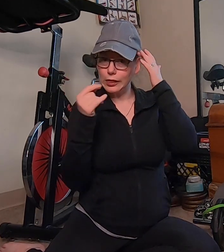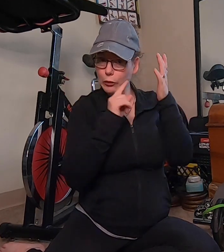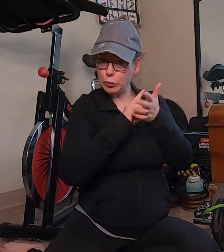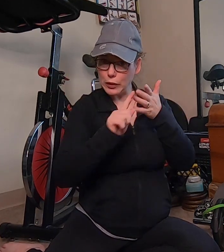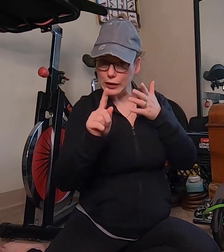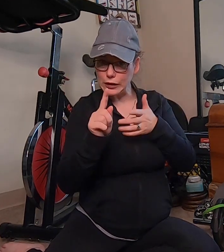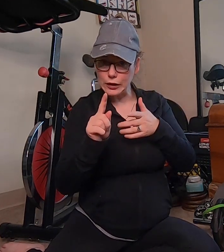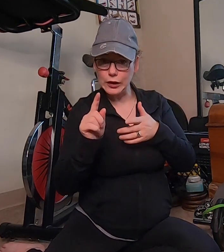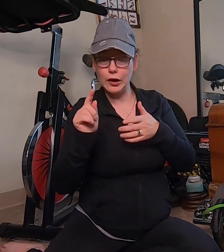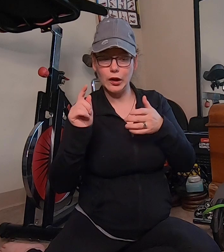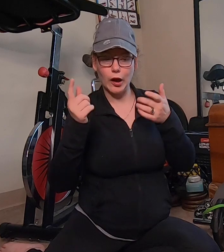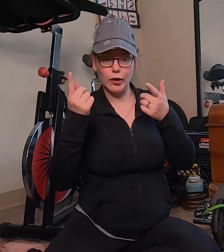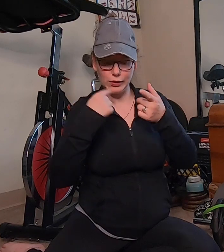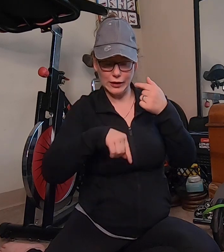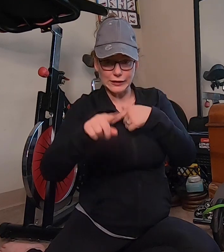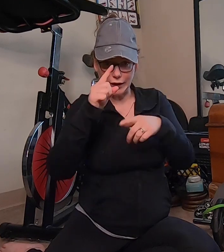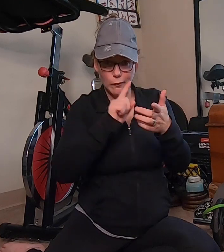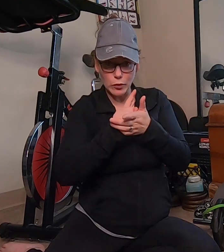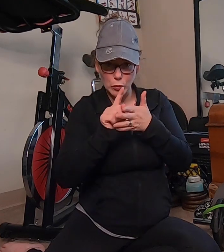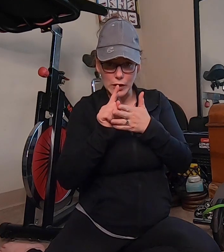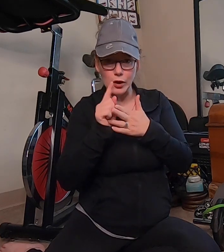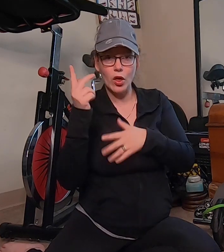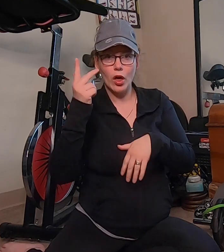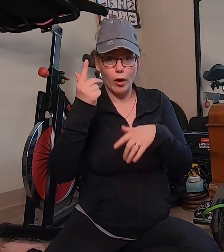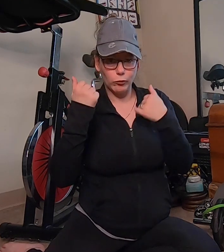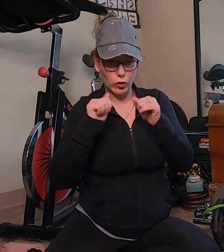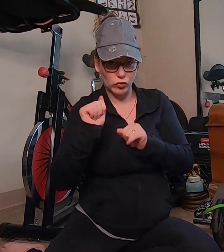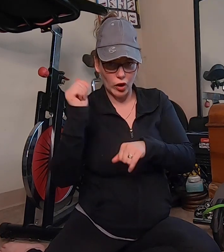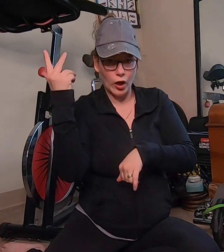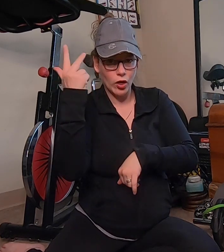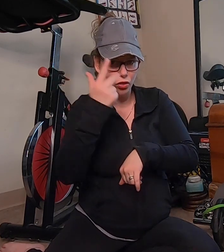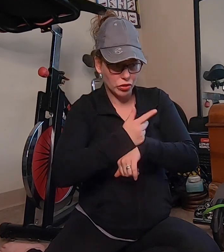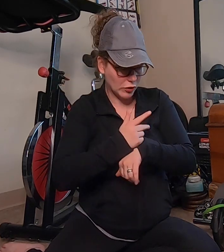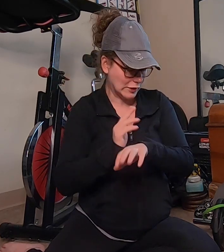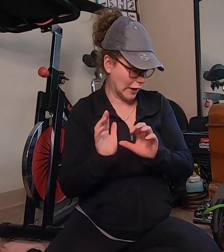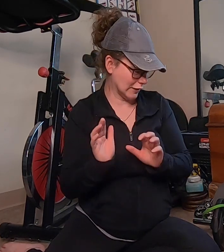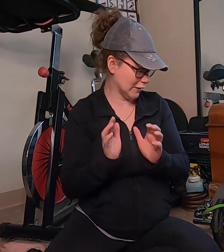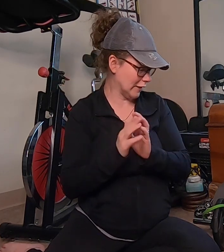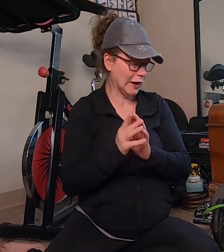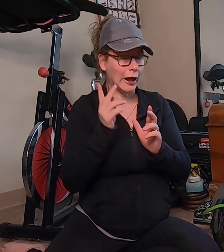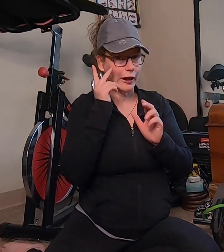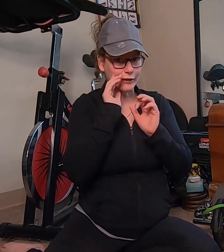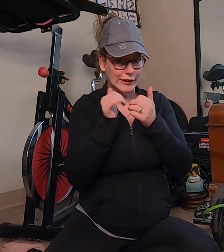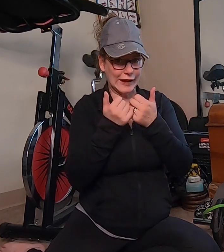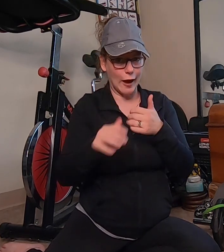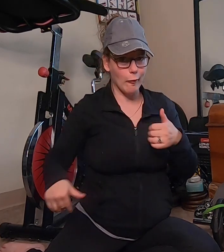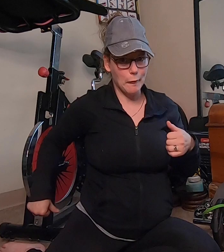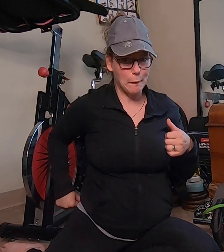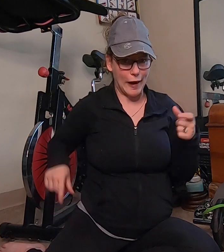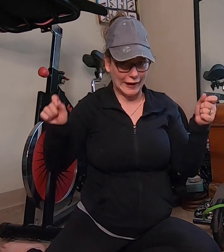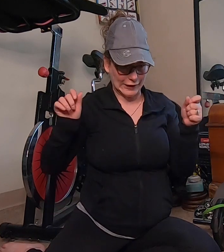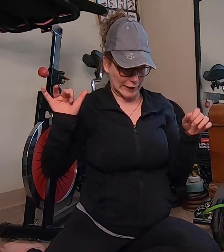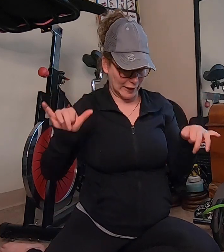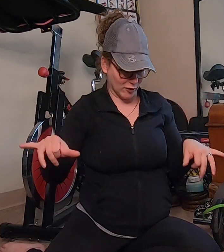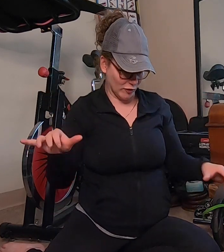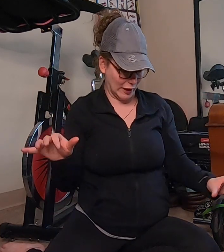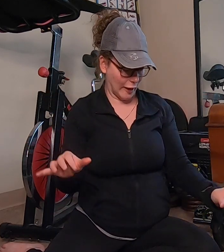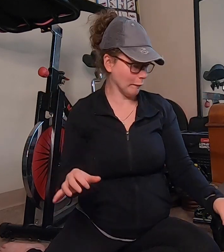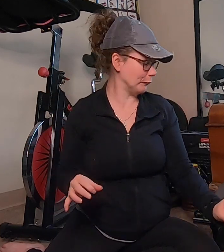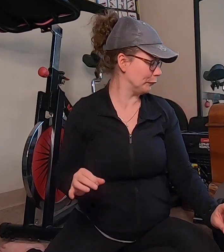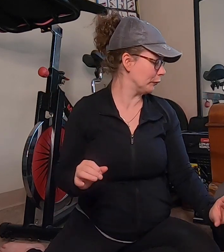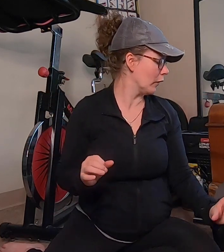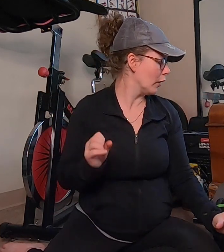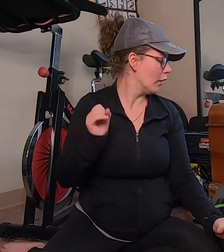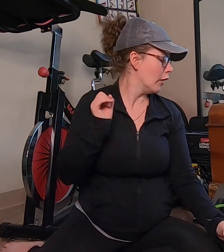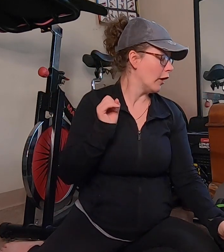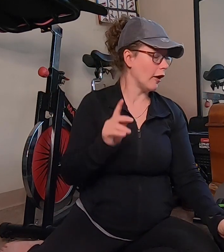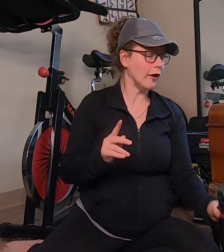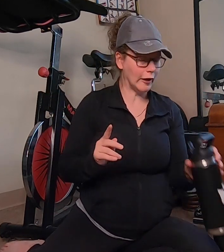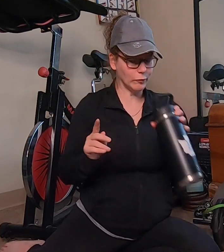this week this coming week, see how my back can handle that all